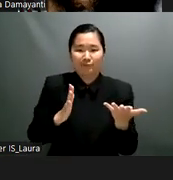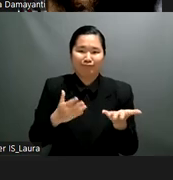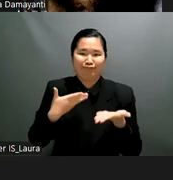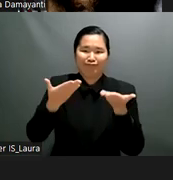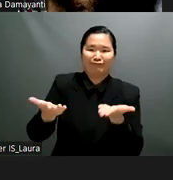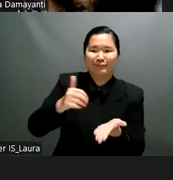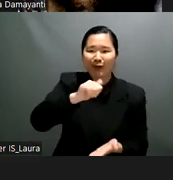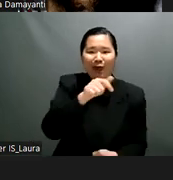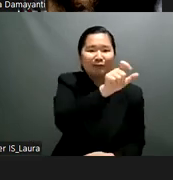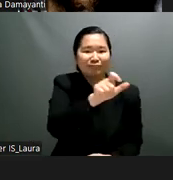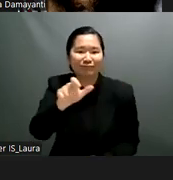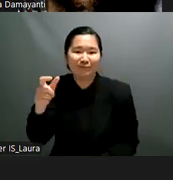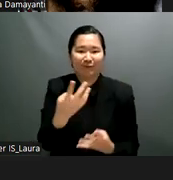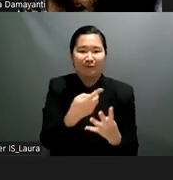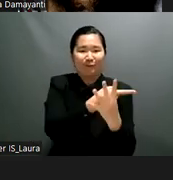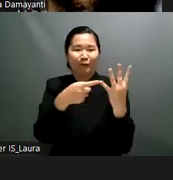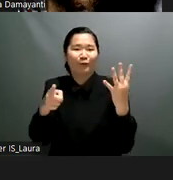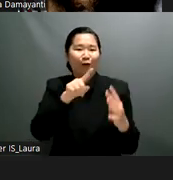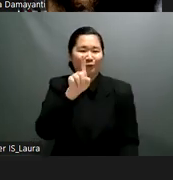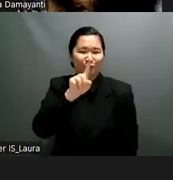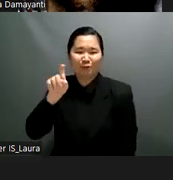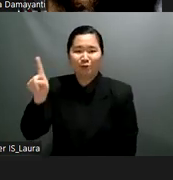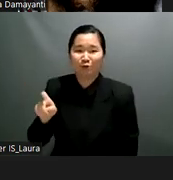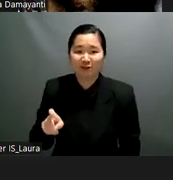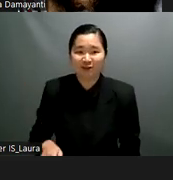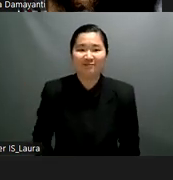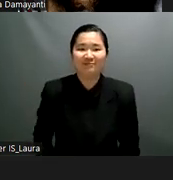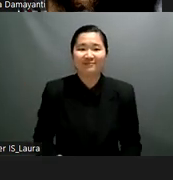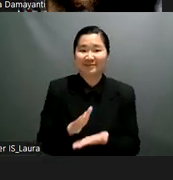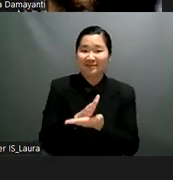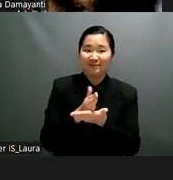and bring them back to your your homes your geographies as we look forward to moving